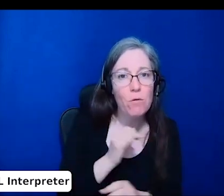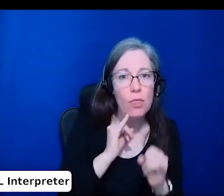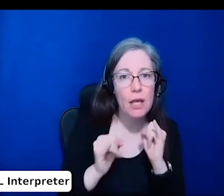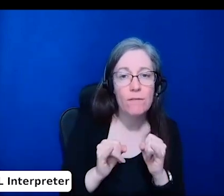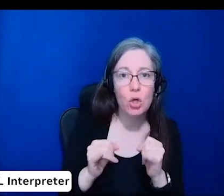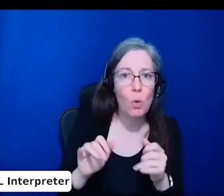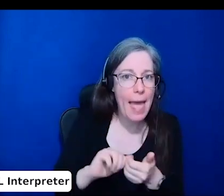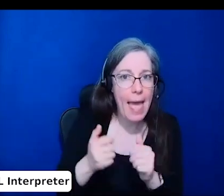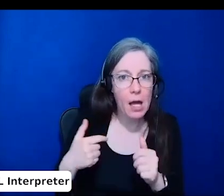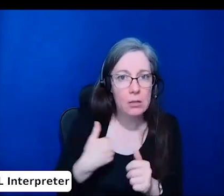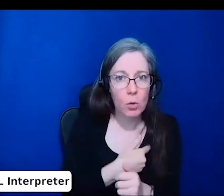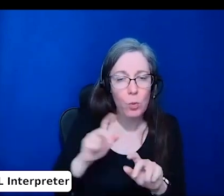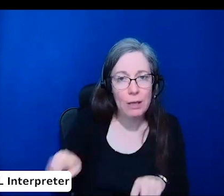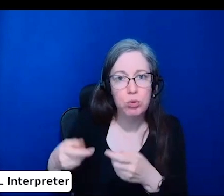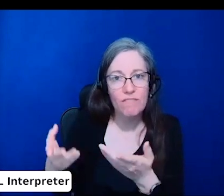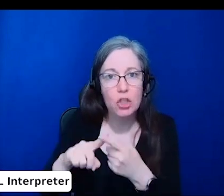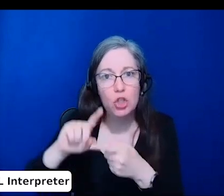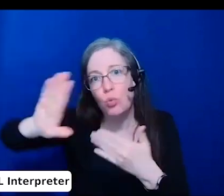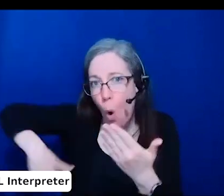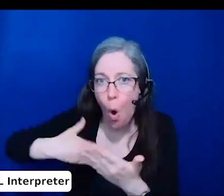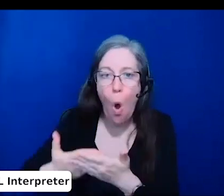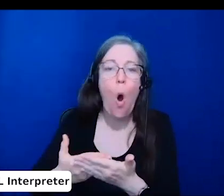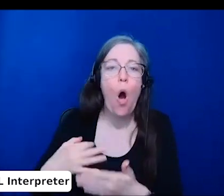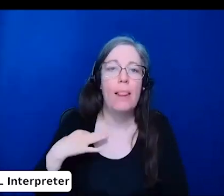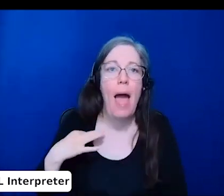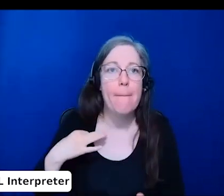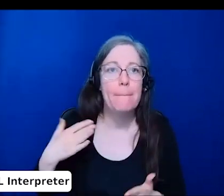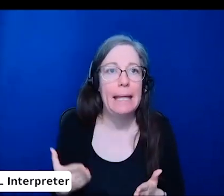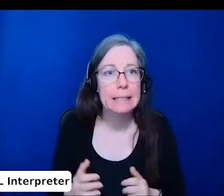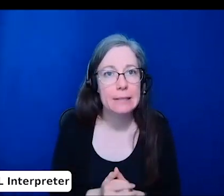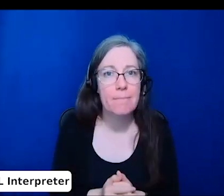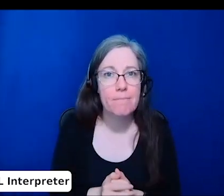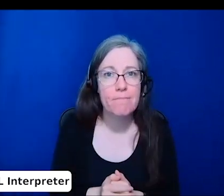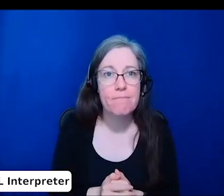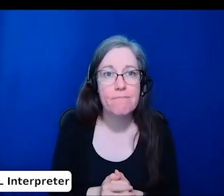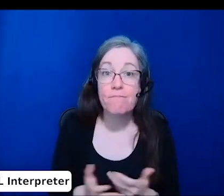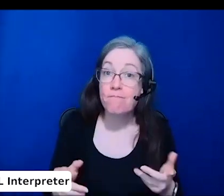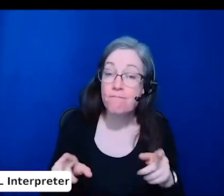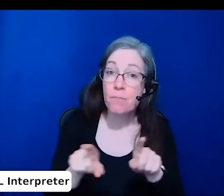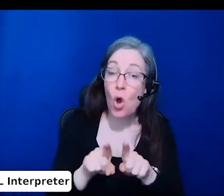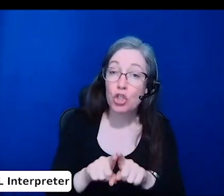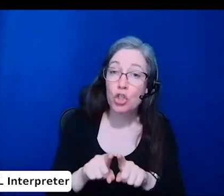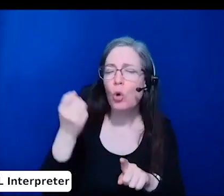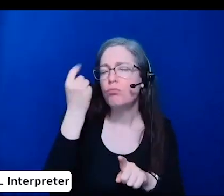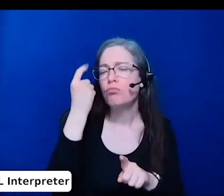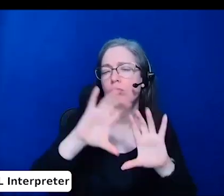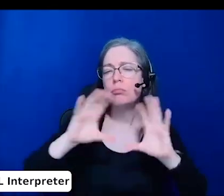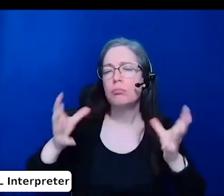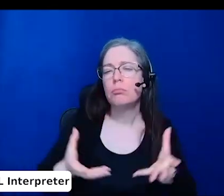Then related to the idea of a holistic review, there's a question of what rubrics are needed to ensure fair selection